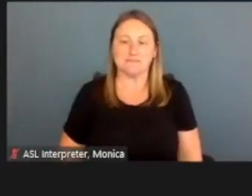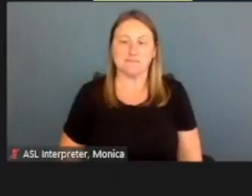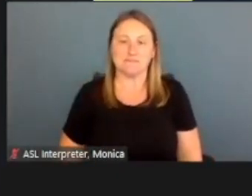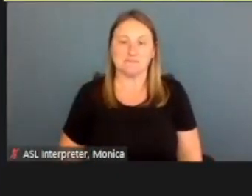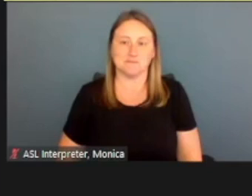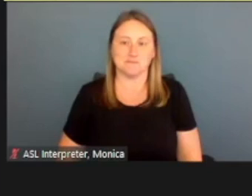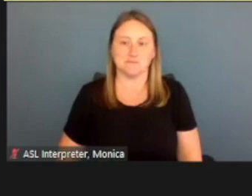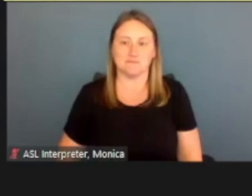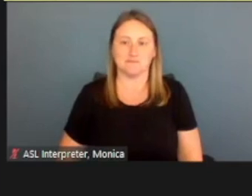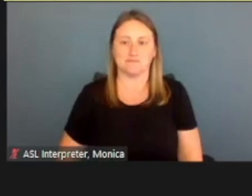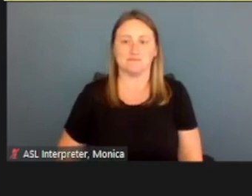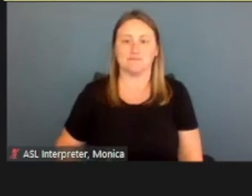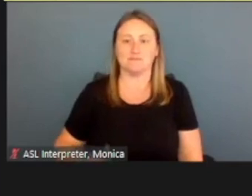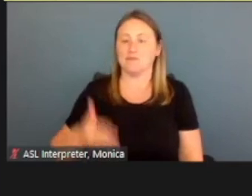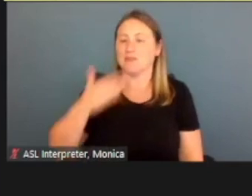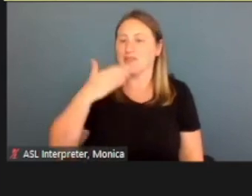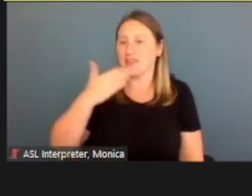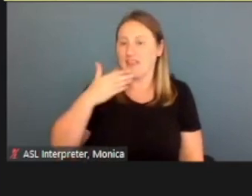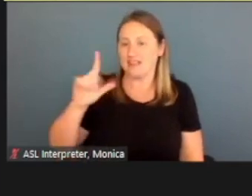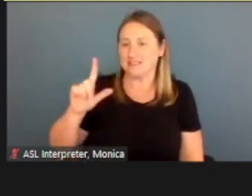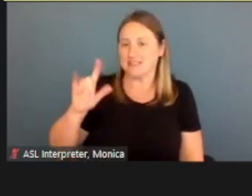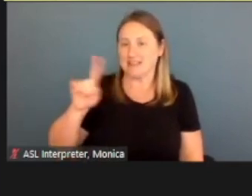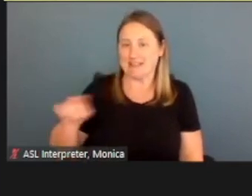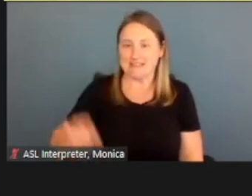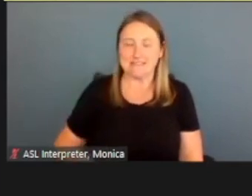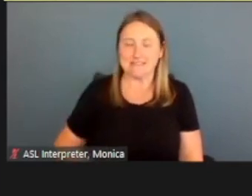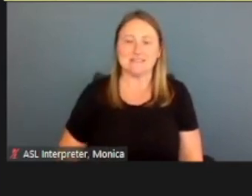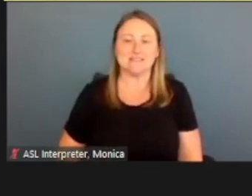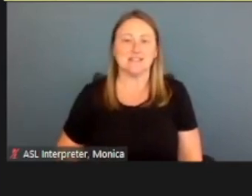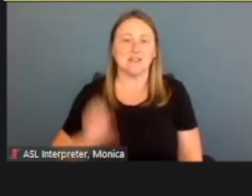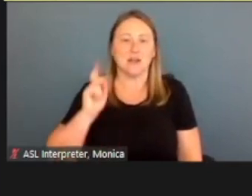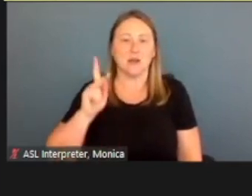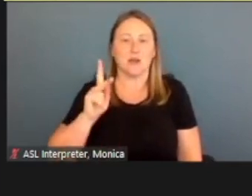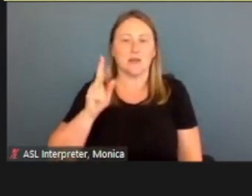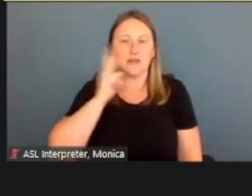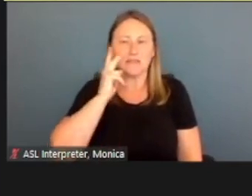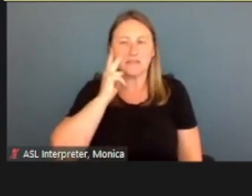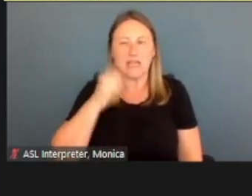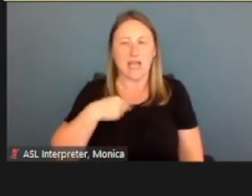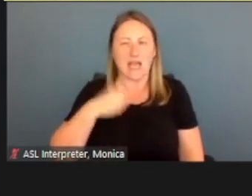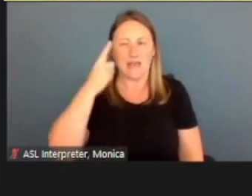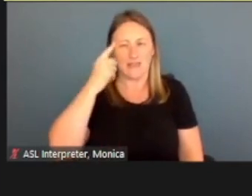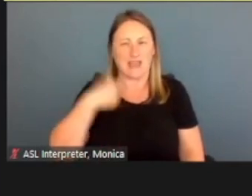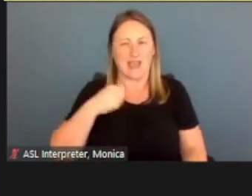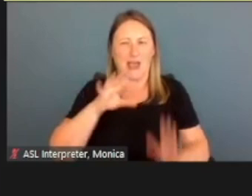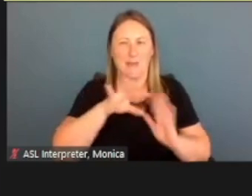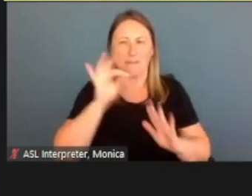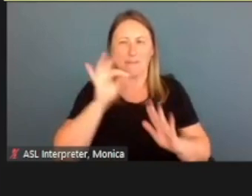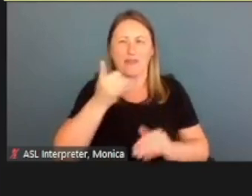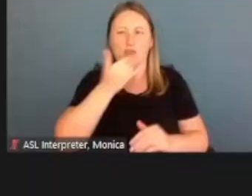Great, thanks, Liz. Okay, let's see. I think I chose the wrong screen, hold on.